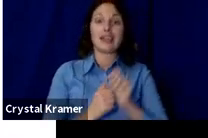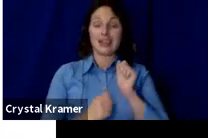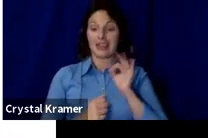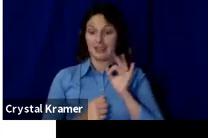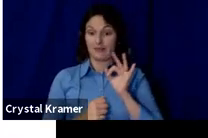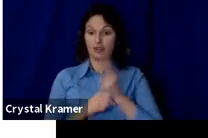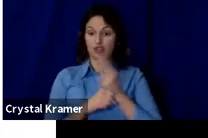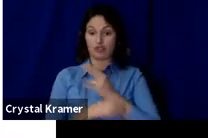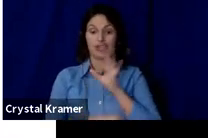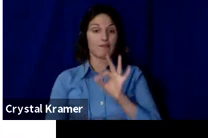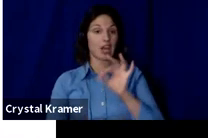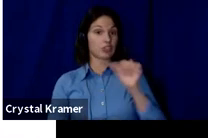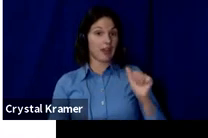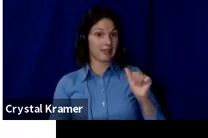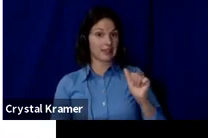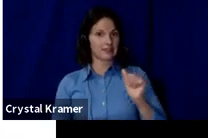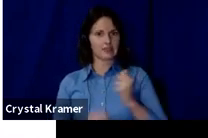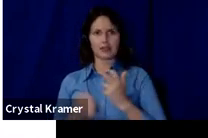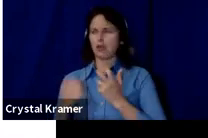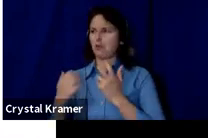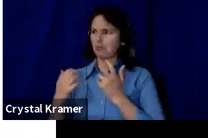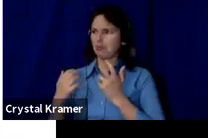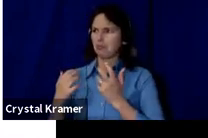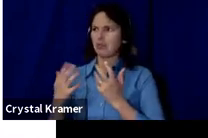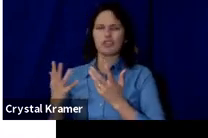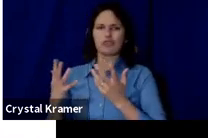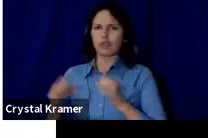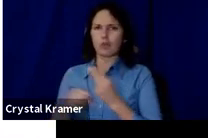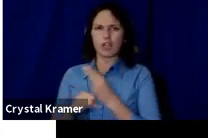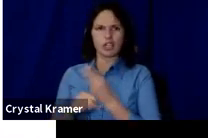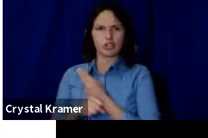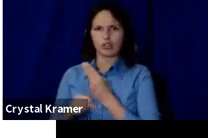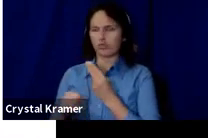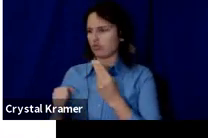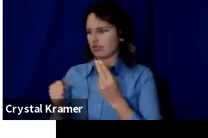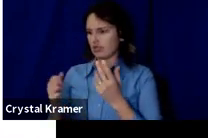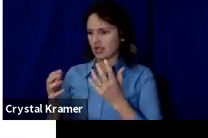on Fractured Atlas while you're also running a KickStarter. That's like throwing two parties at the same time.